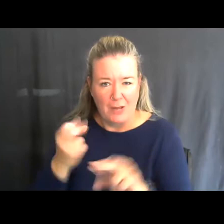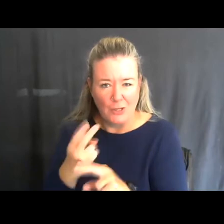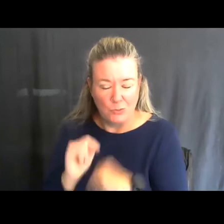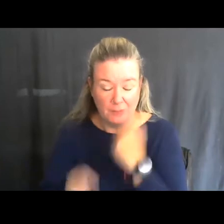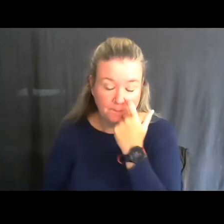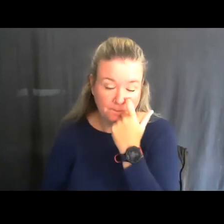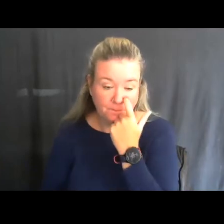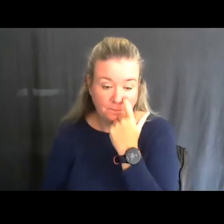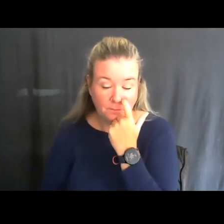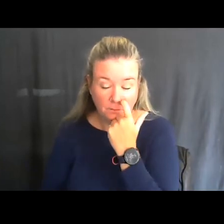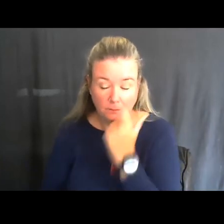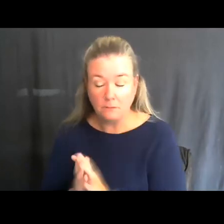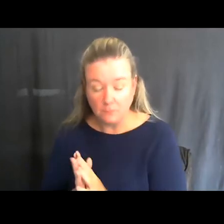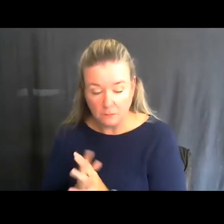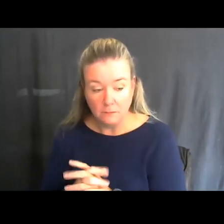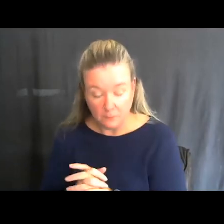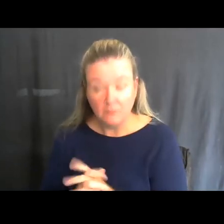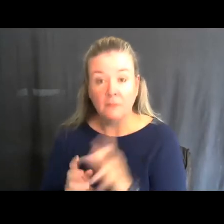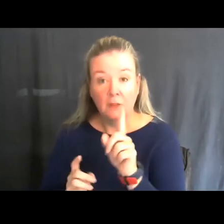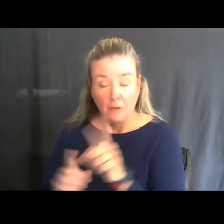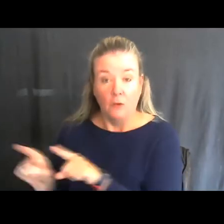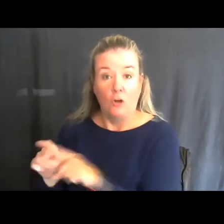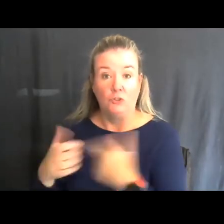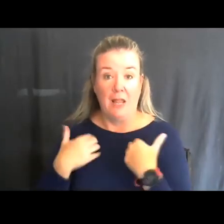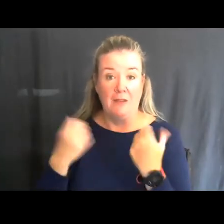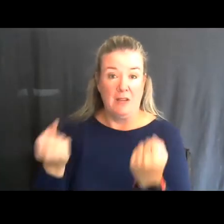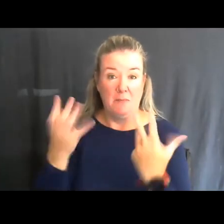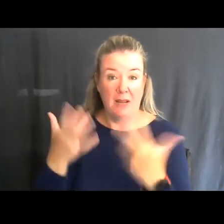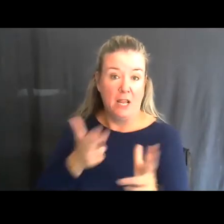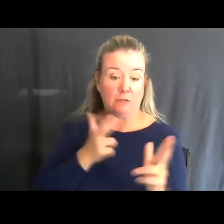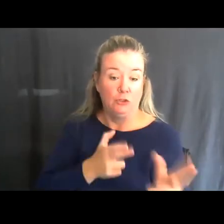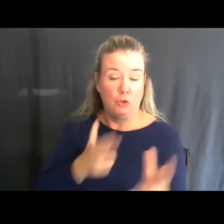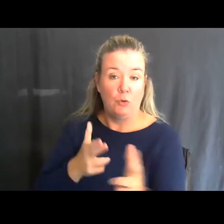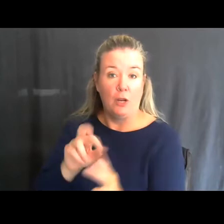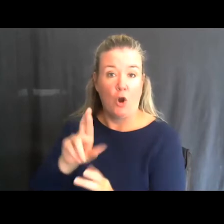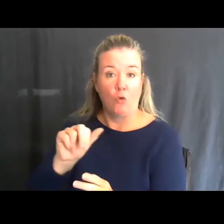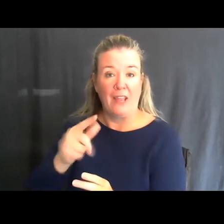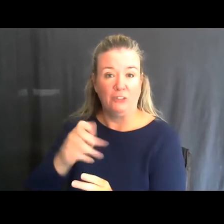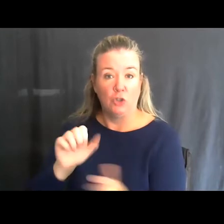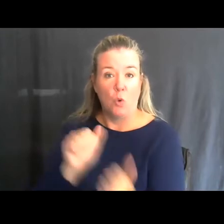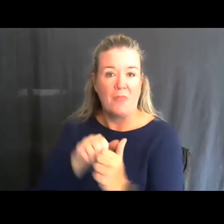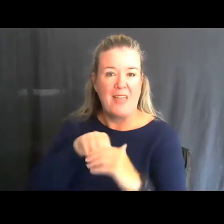We also have a number of shooting ranges with accessible features statewide.